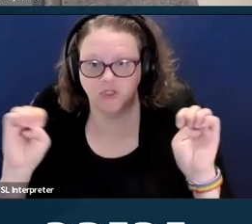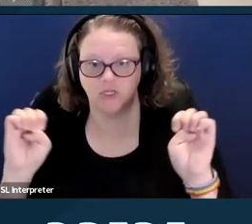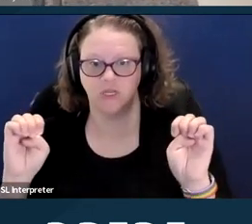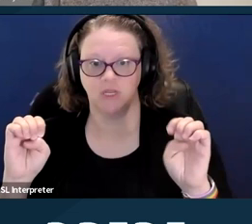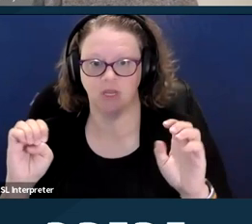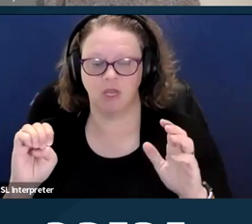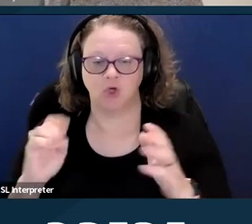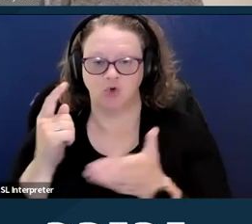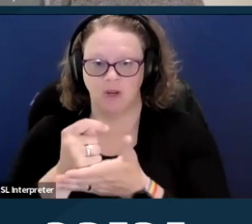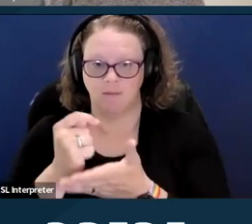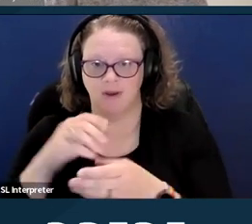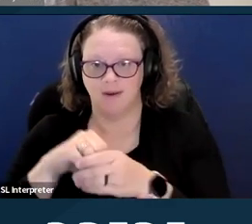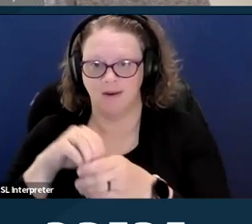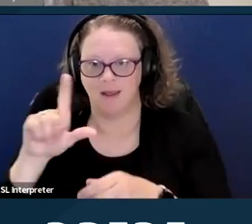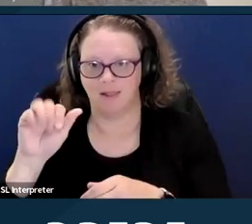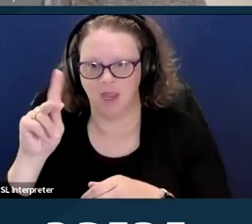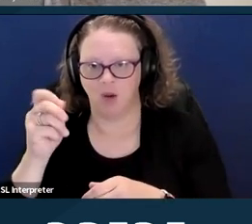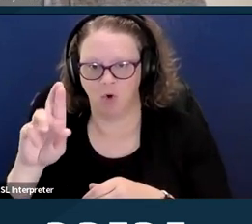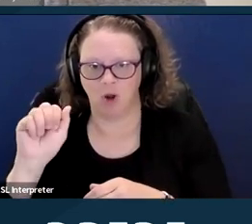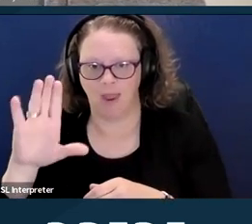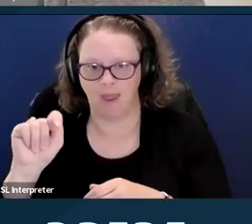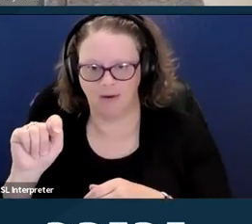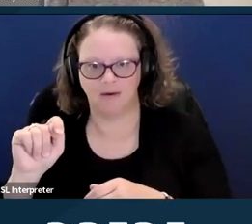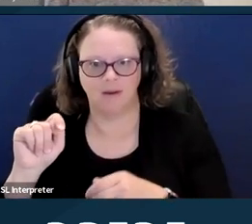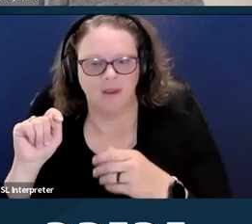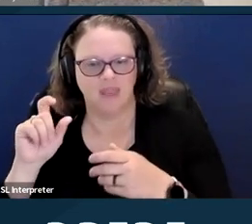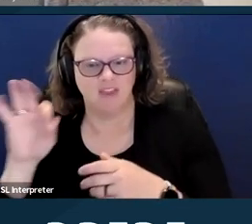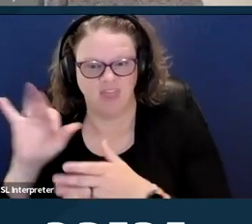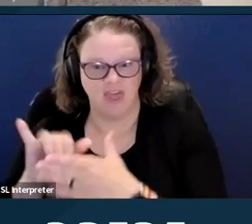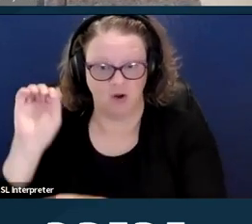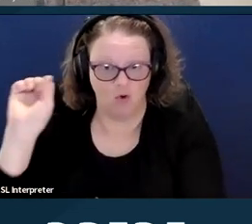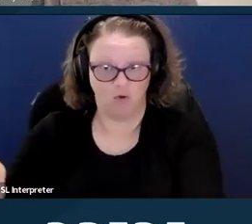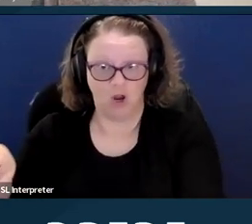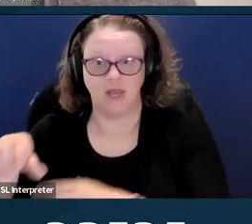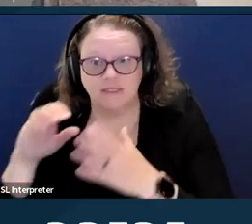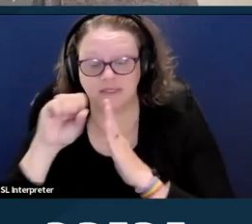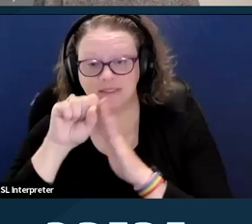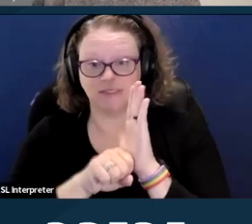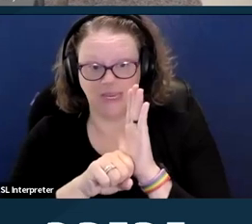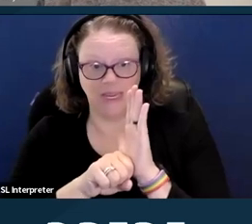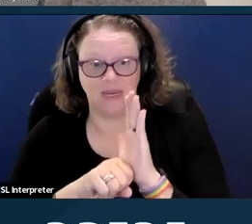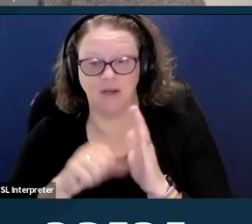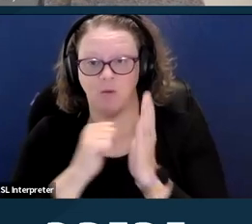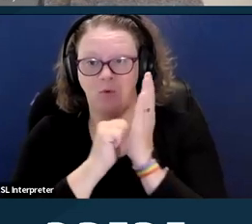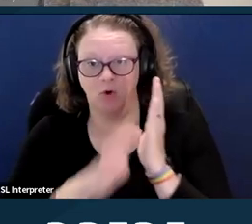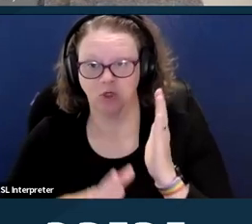or overrides state abortion bans. And the court actually dismissed the case today